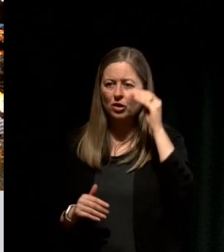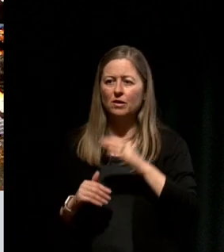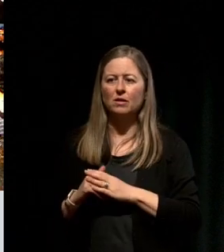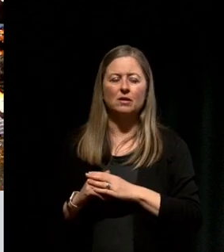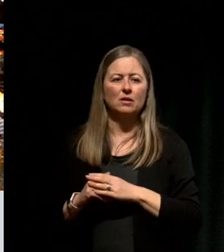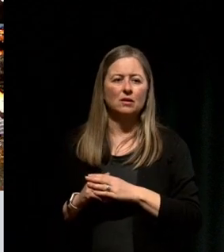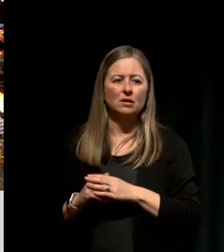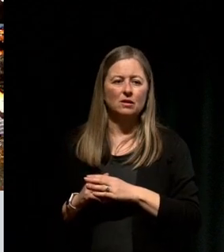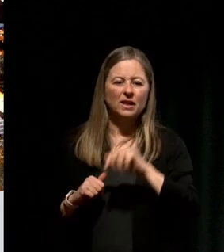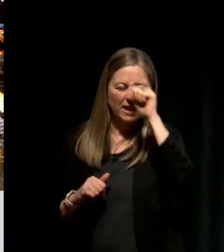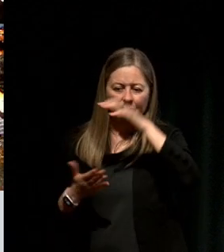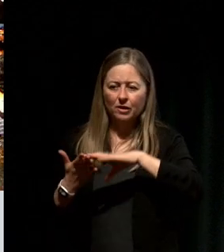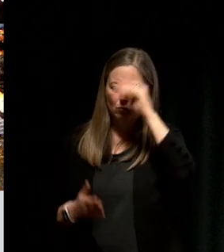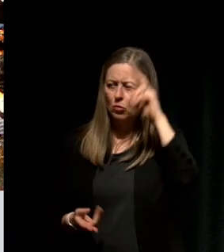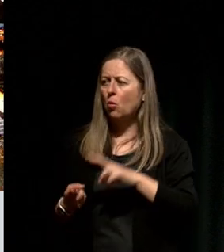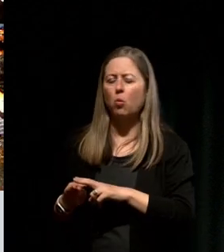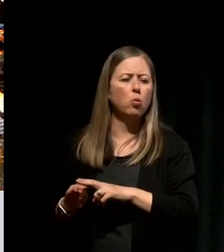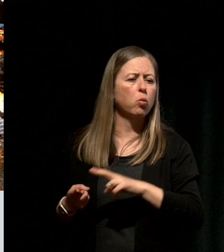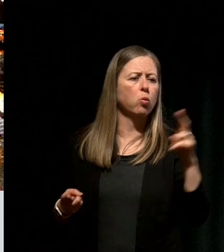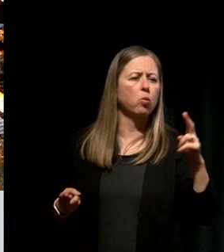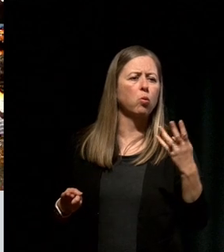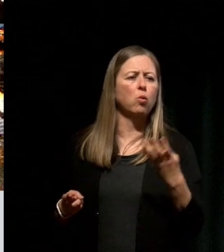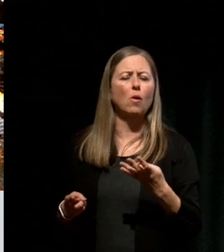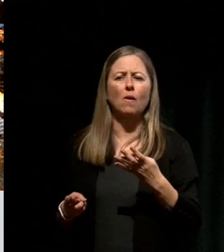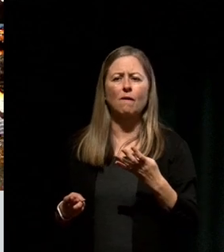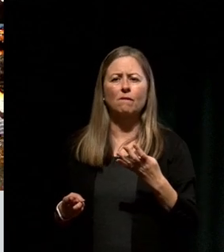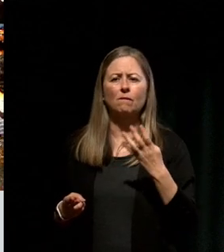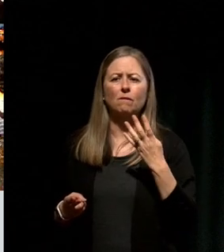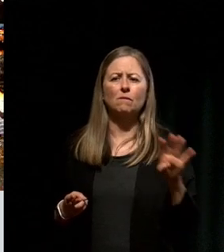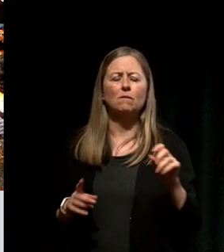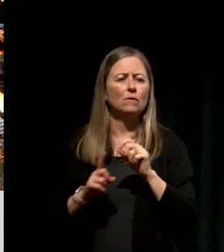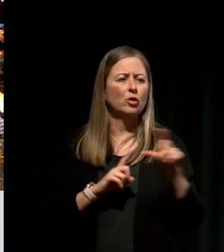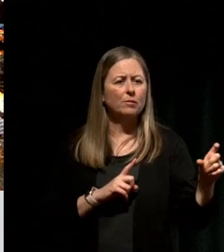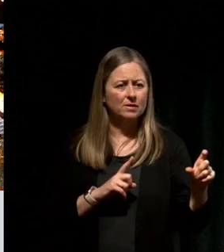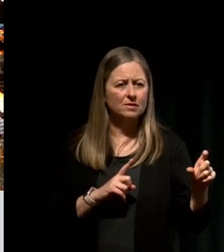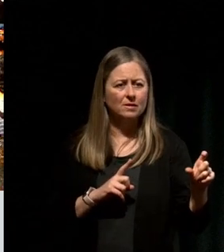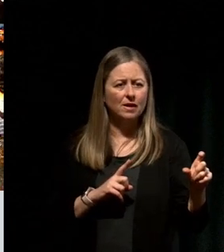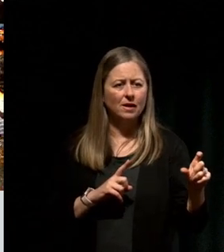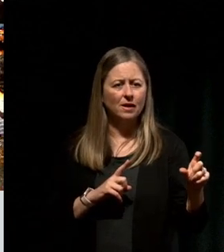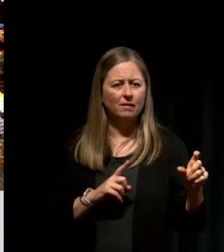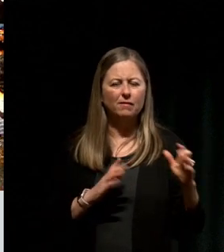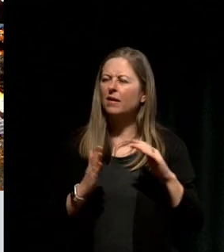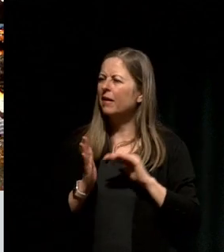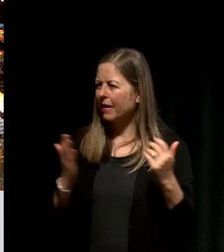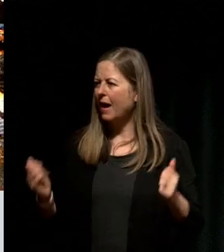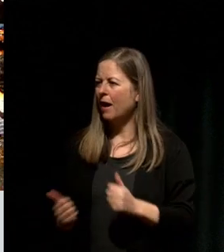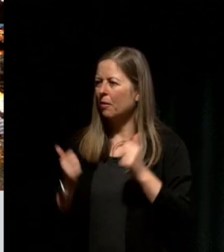had jumped 40% now it's really common to see a lot of Indian students here but at that time that was the first big leap in the Indian student numbers.